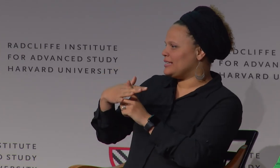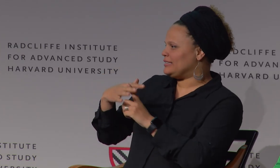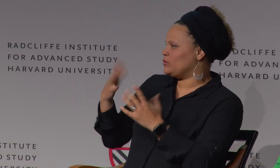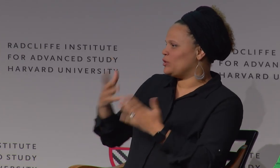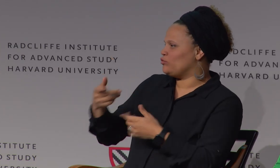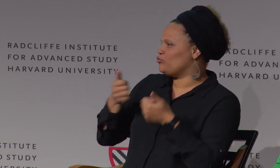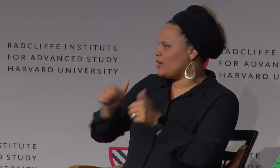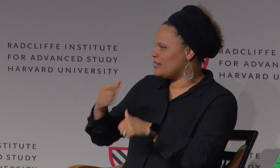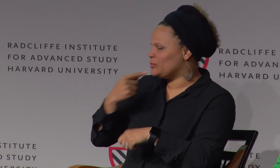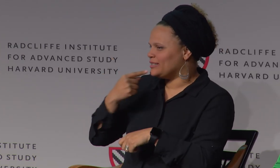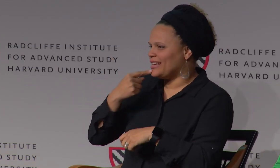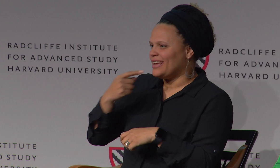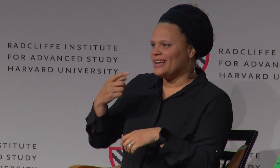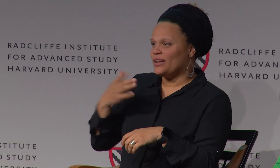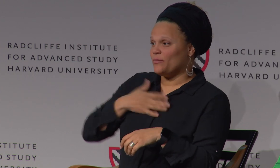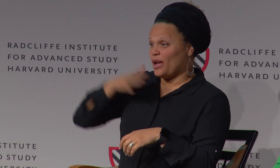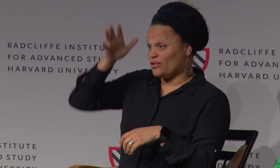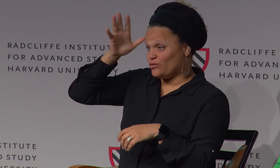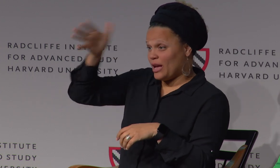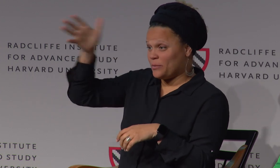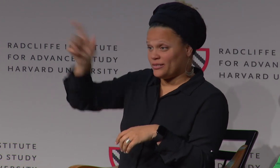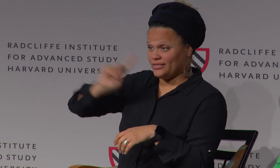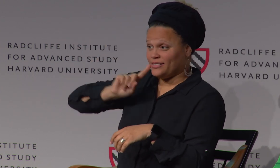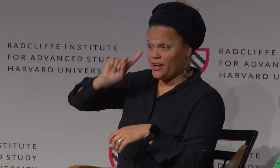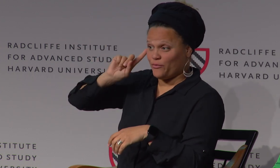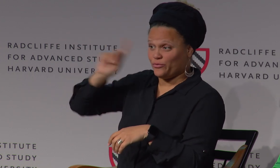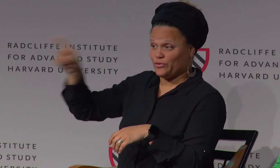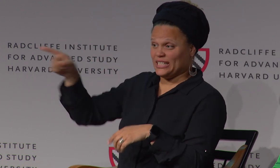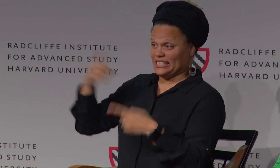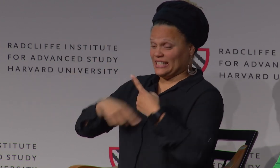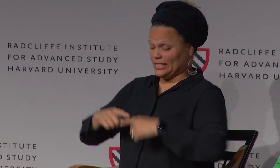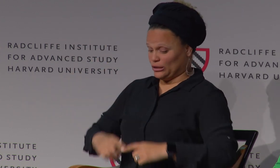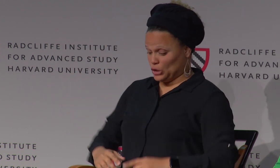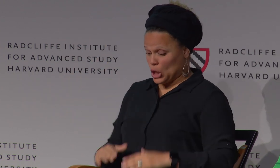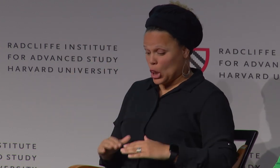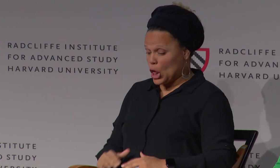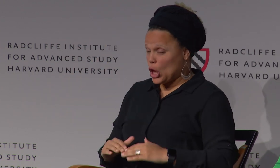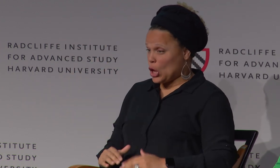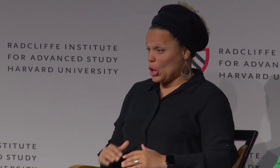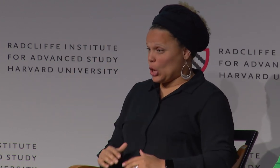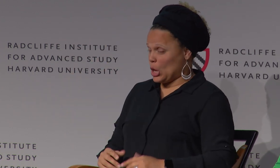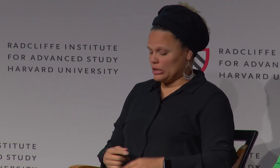So trying to adjust. As an example, my grandfather is deaf.